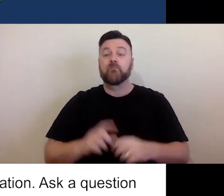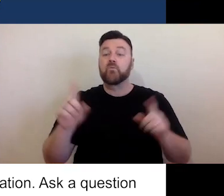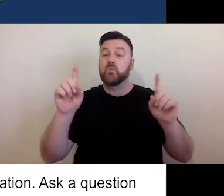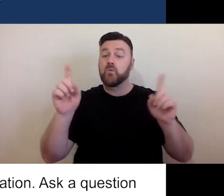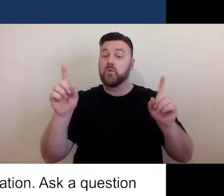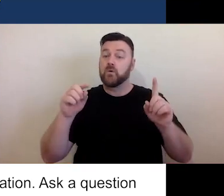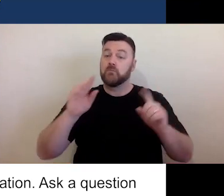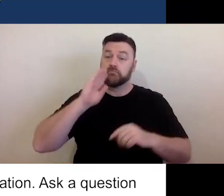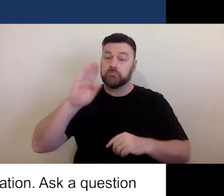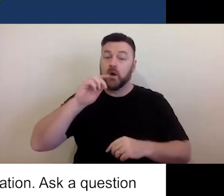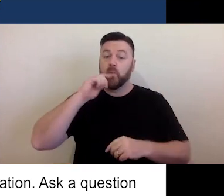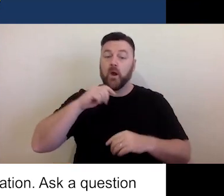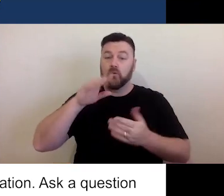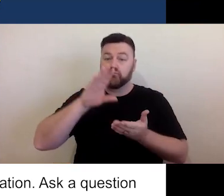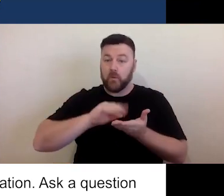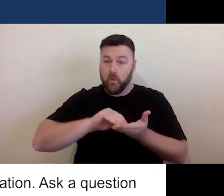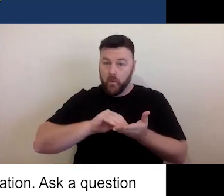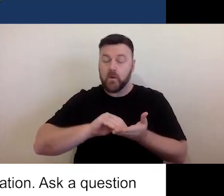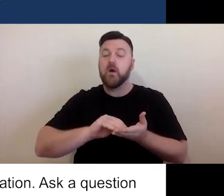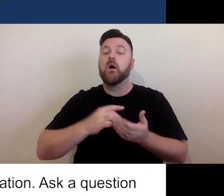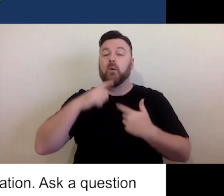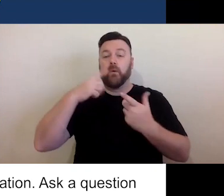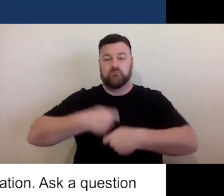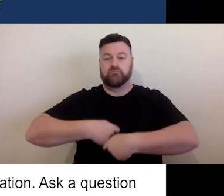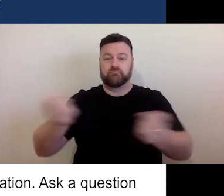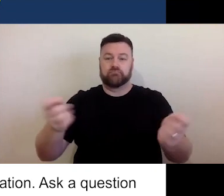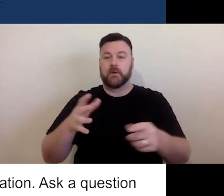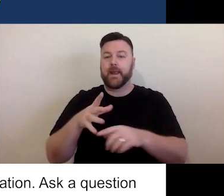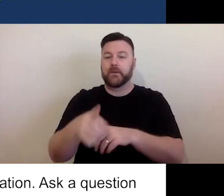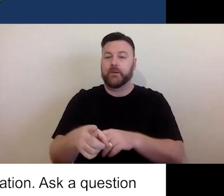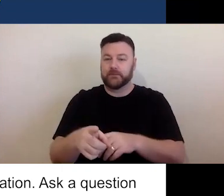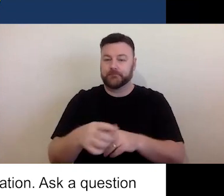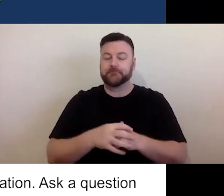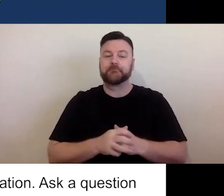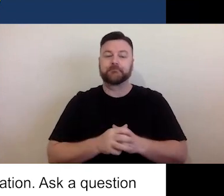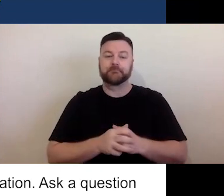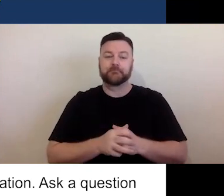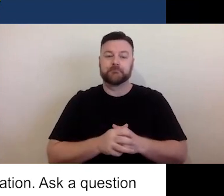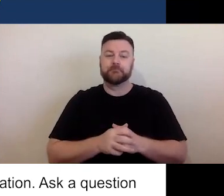We will send that out to everyone that's registered next week. As